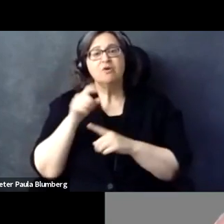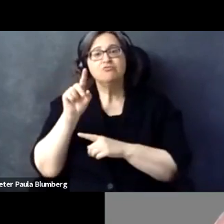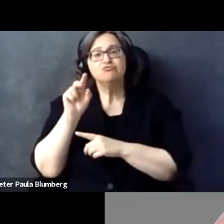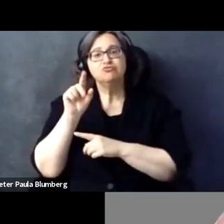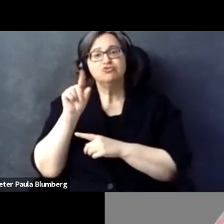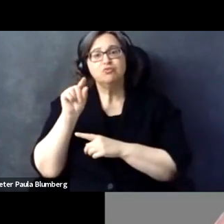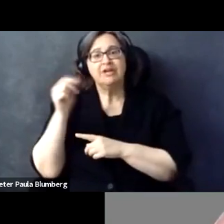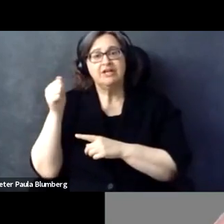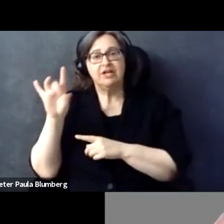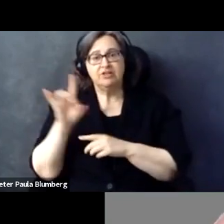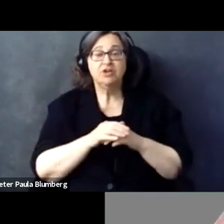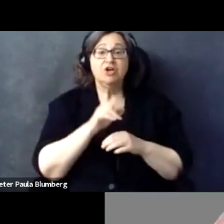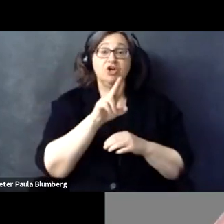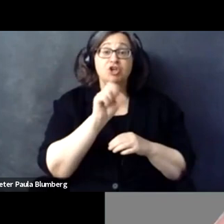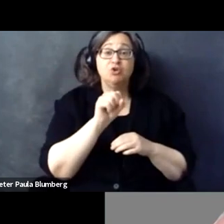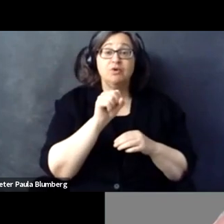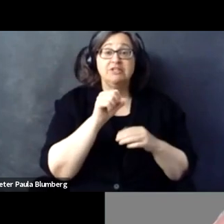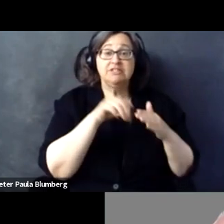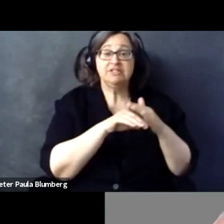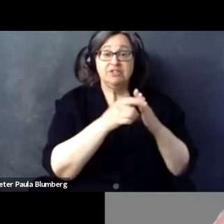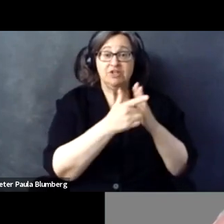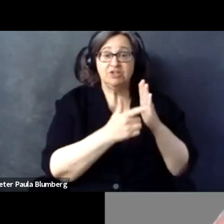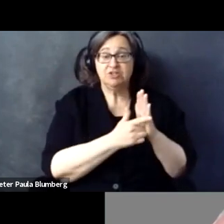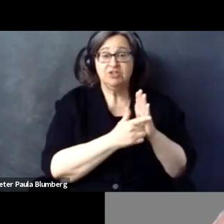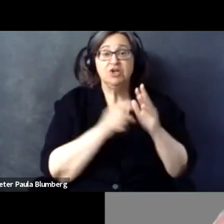301509 standard which in turn refers to Wicca 2.1 from